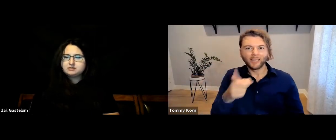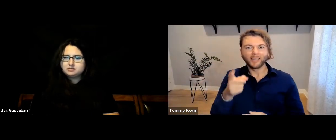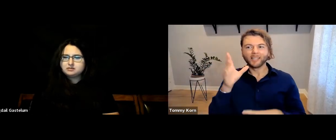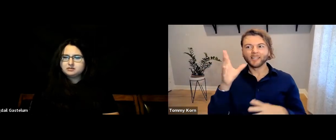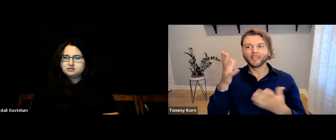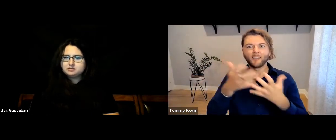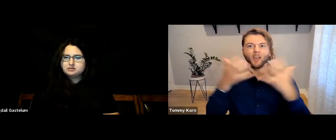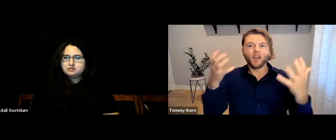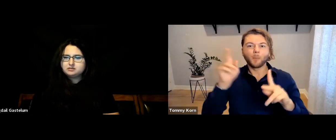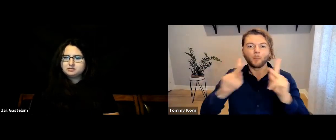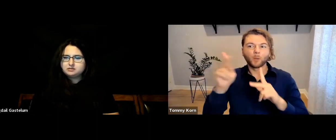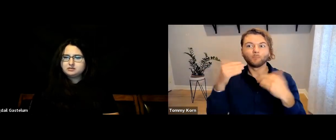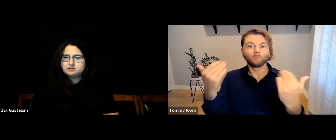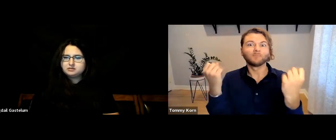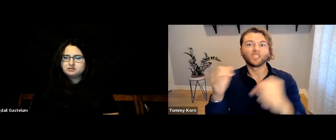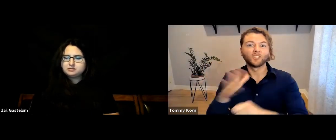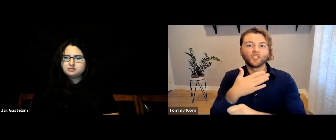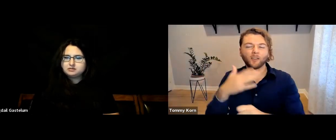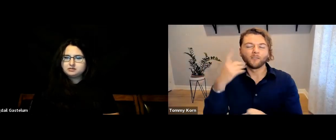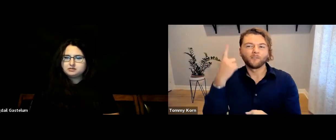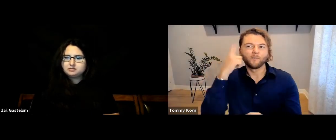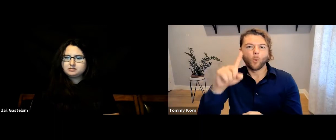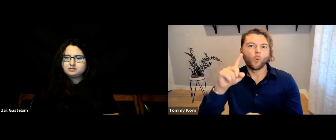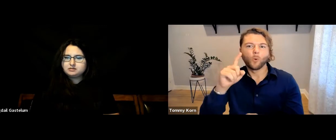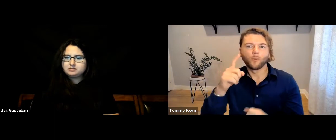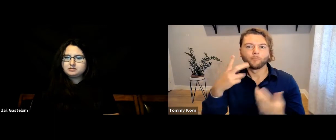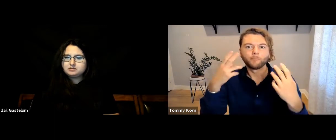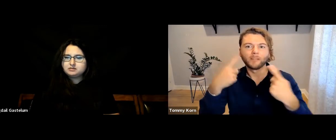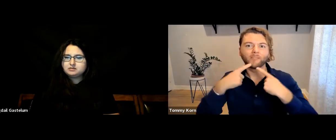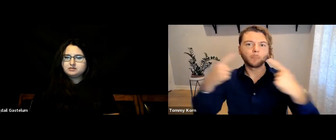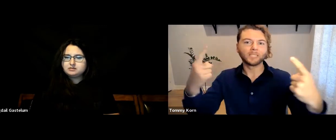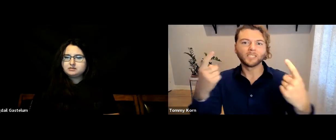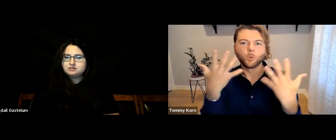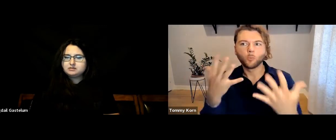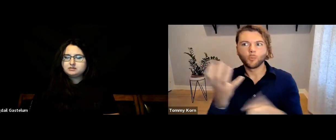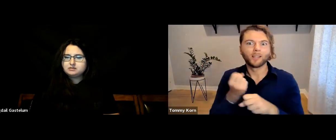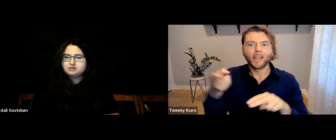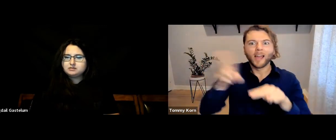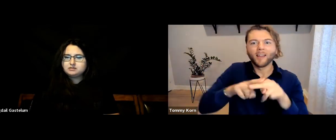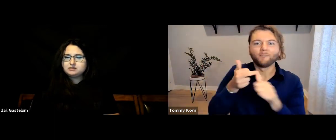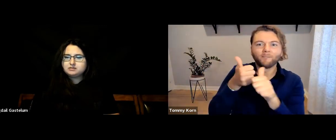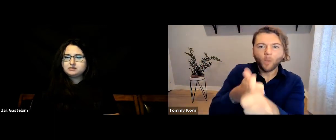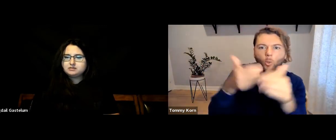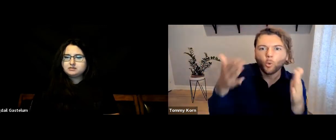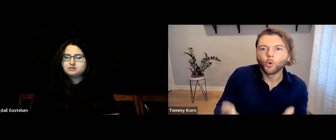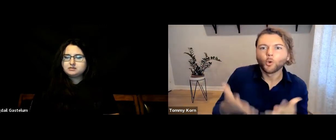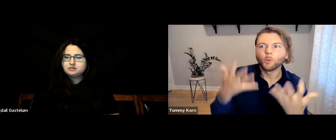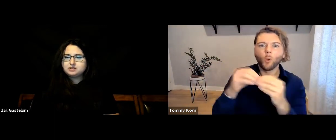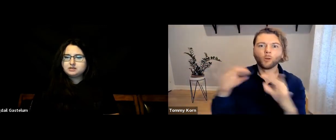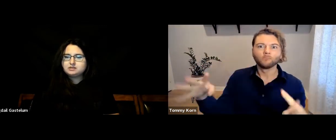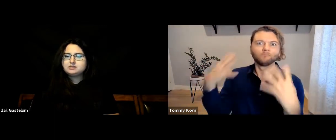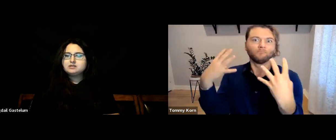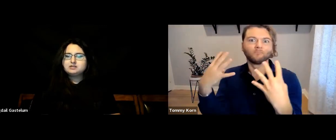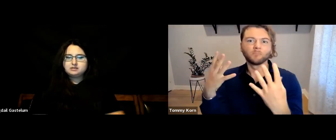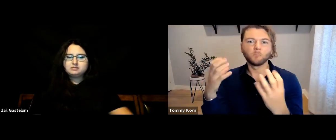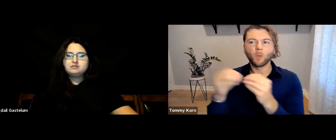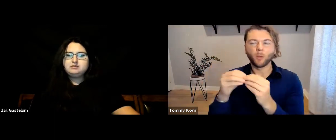Many people post translated songs for fame, followers, attention.